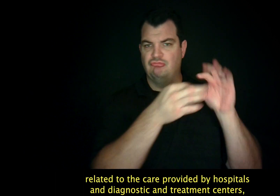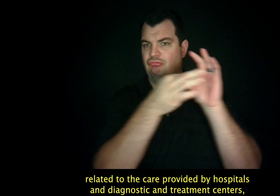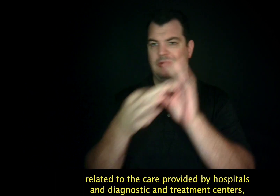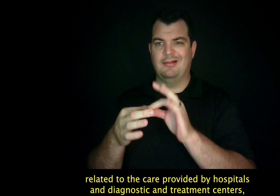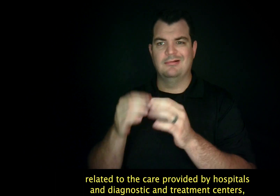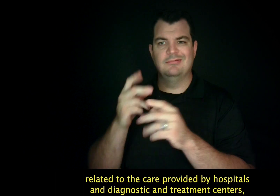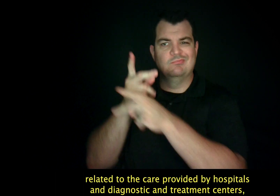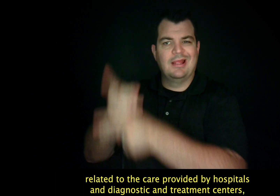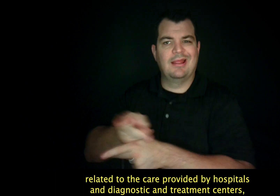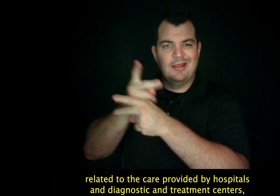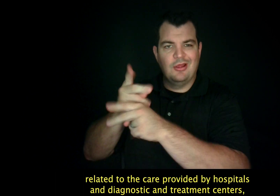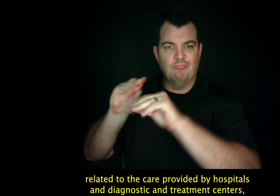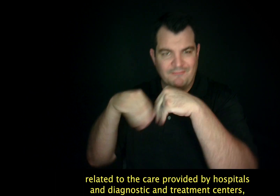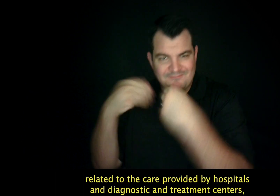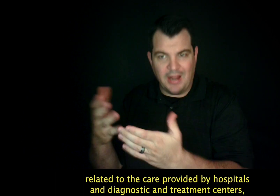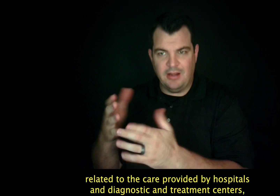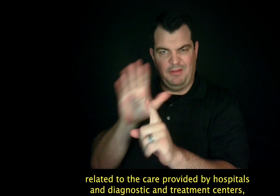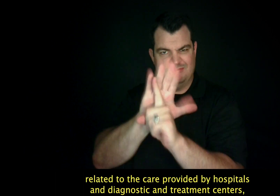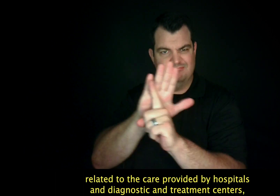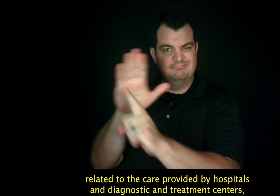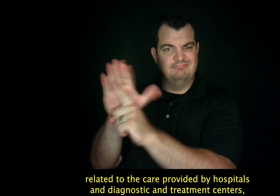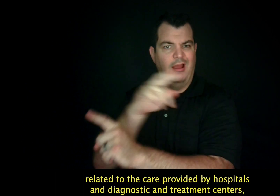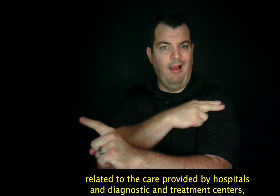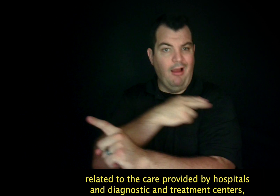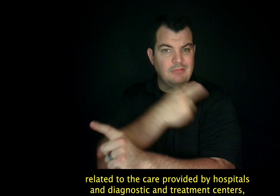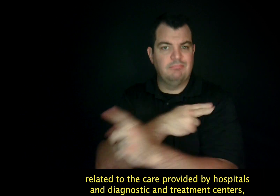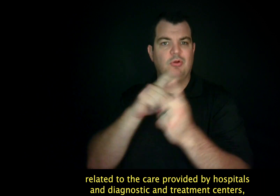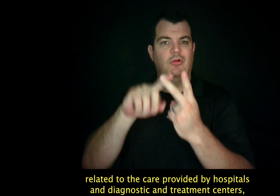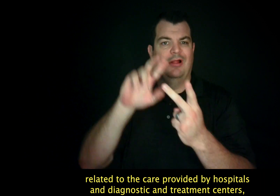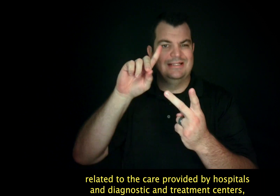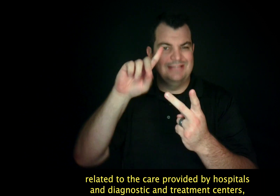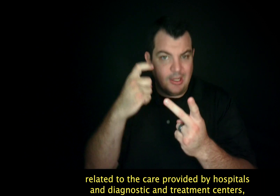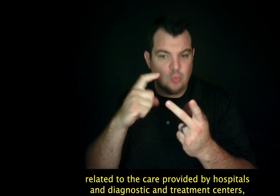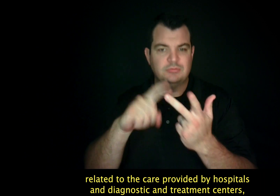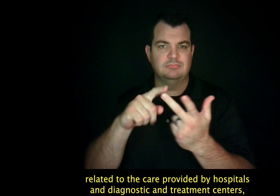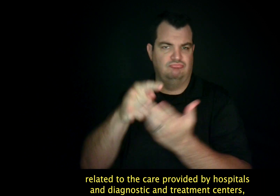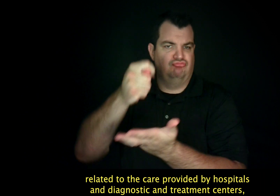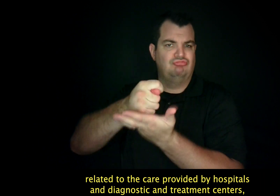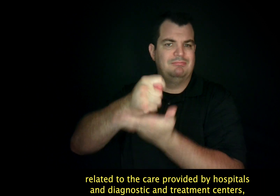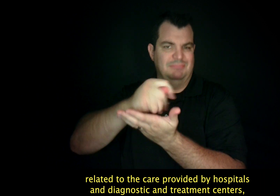related to the care provided by hospitals and diagnostic and treatment centers,